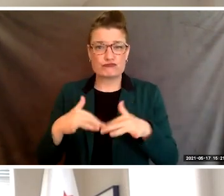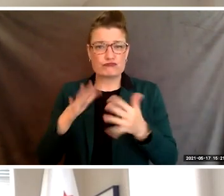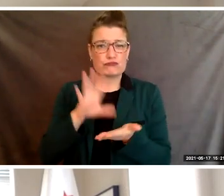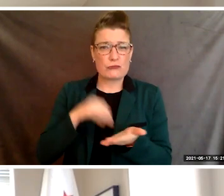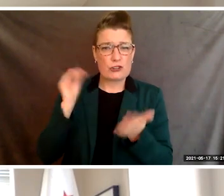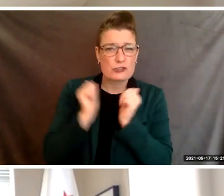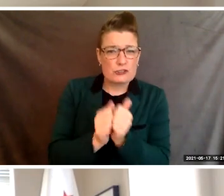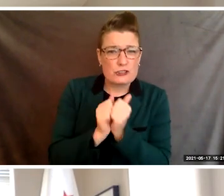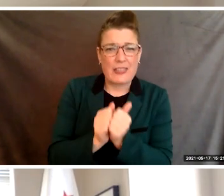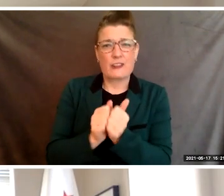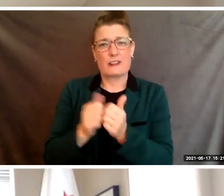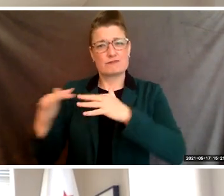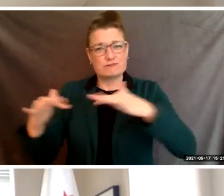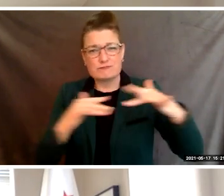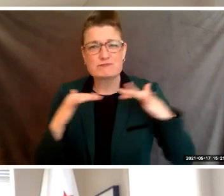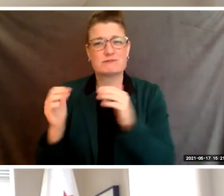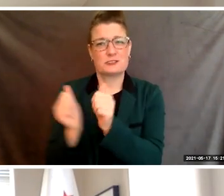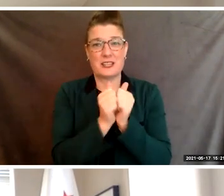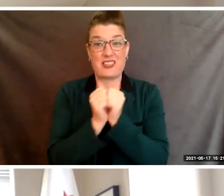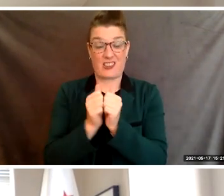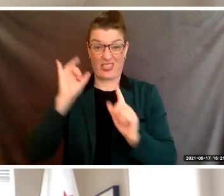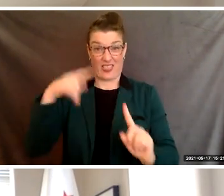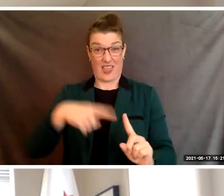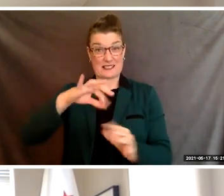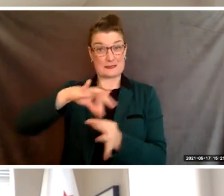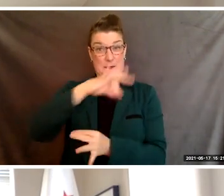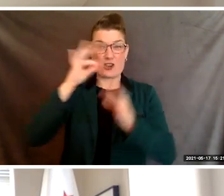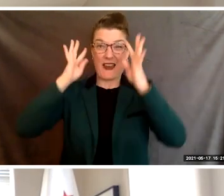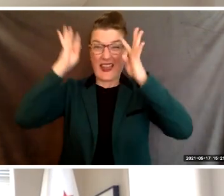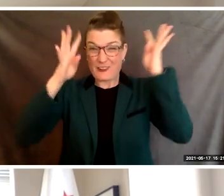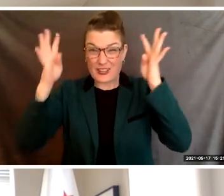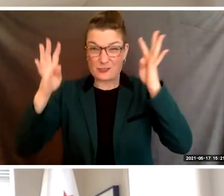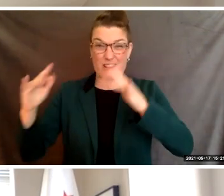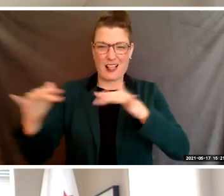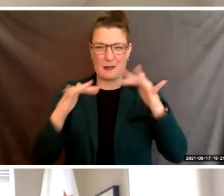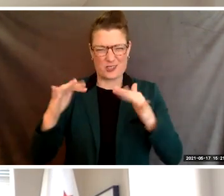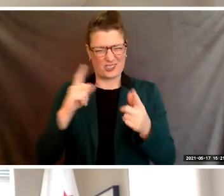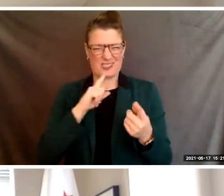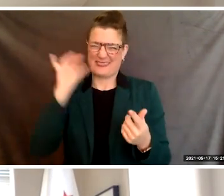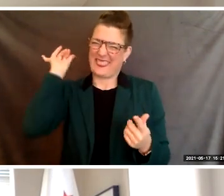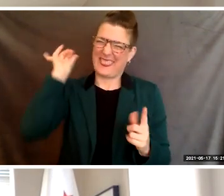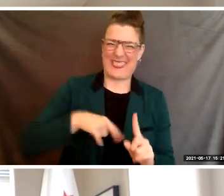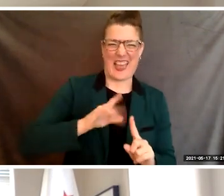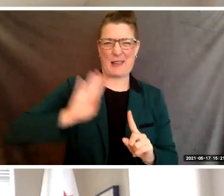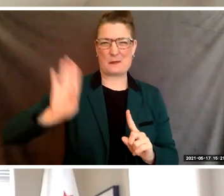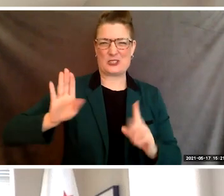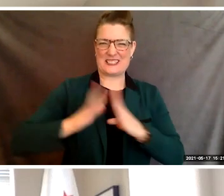And it's that spirit of innovation and collaboration that defines the city of Berkeley. So I want to thank Berkeley City College